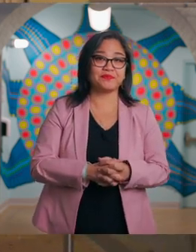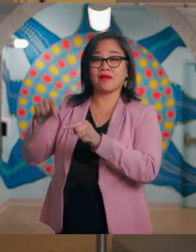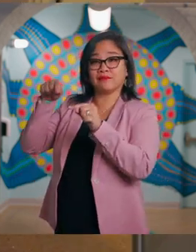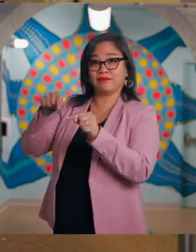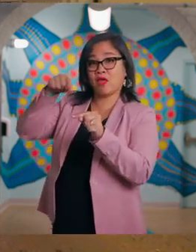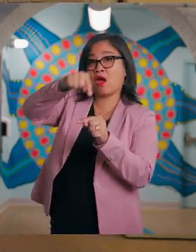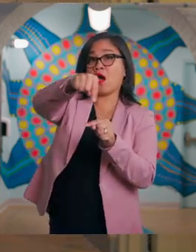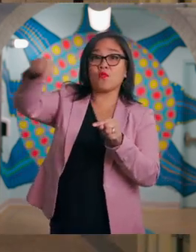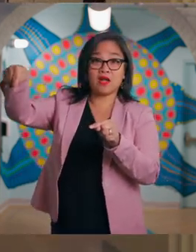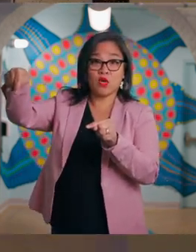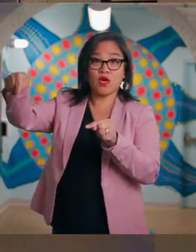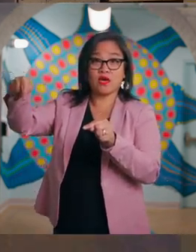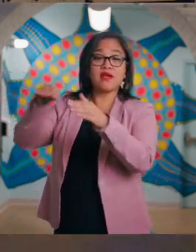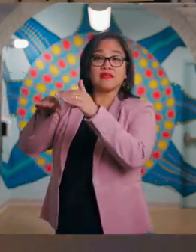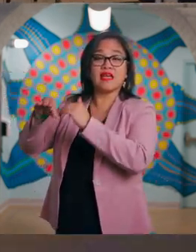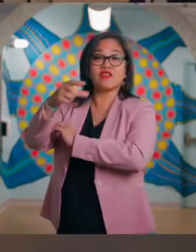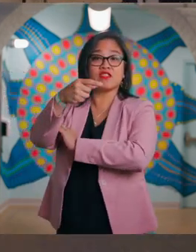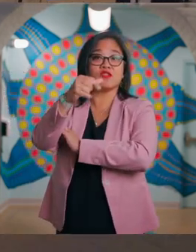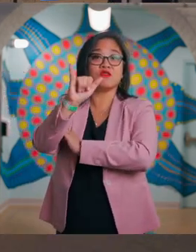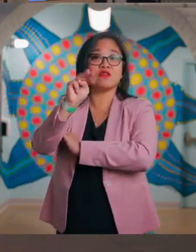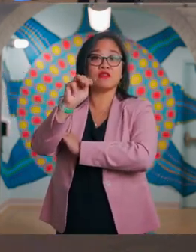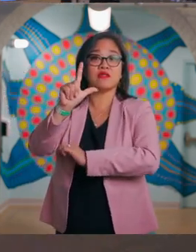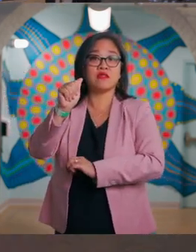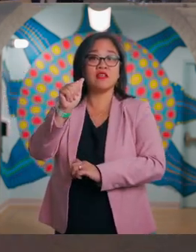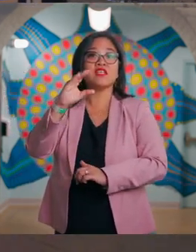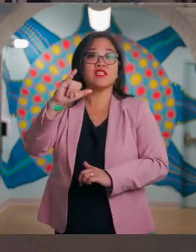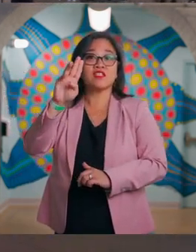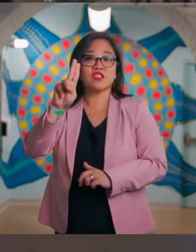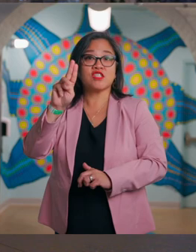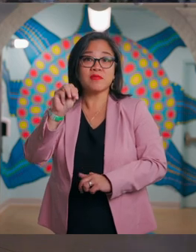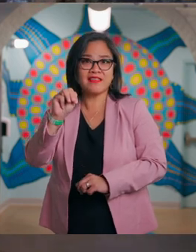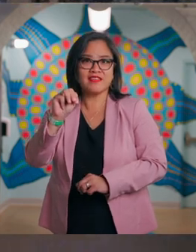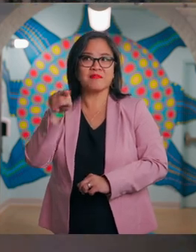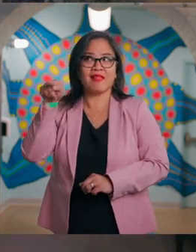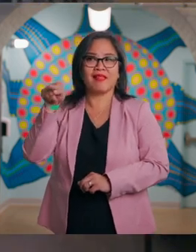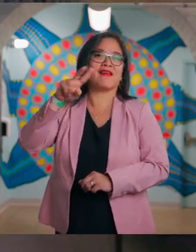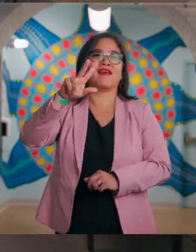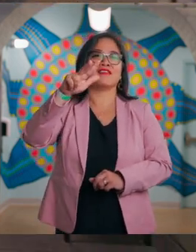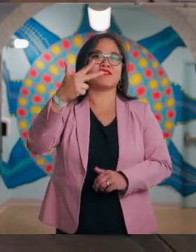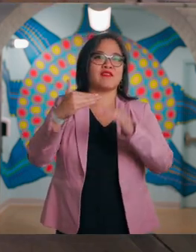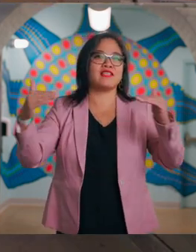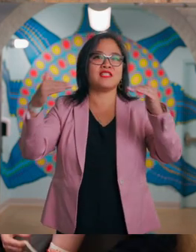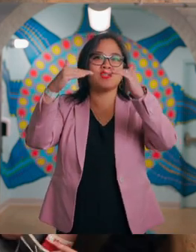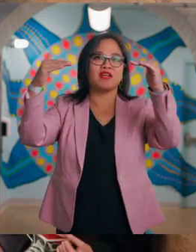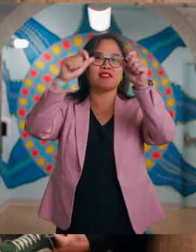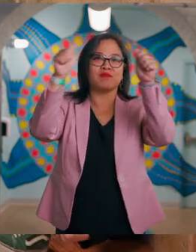Around the corner is the entrance to Gymlacium, a three-story sculpture made out of rope that you can explore.